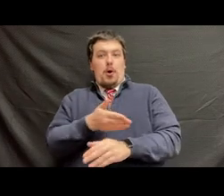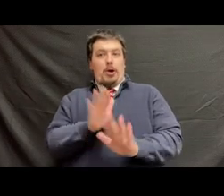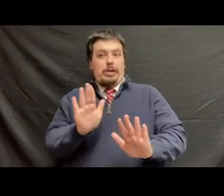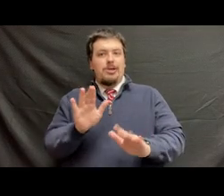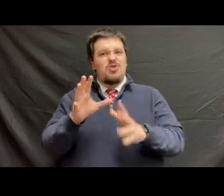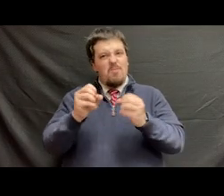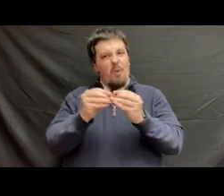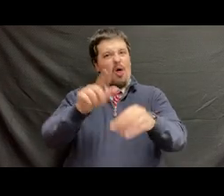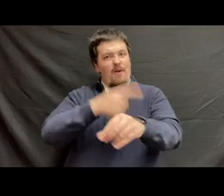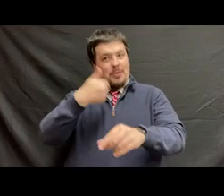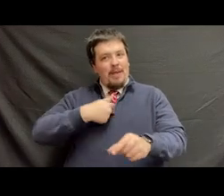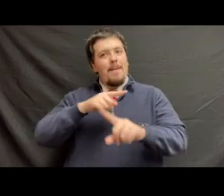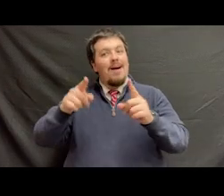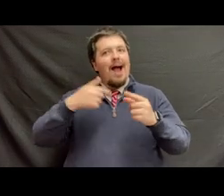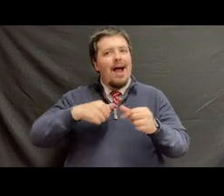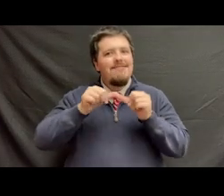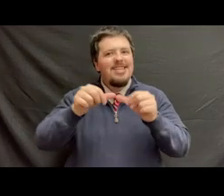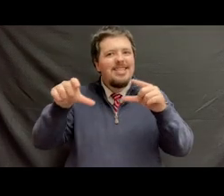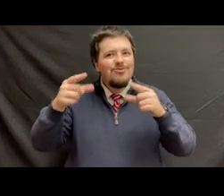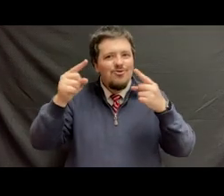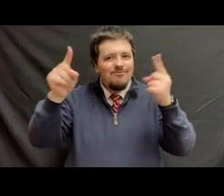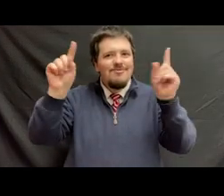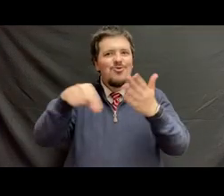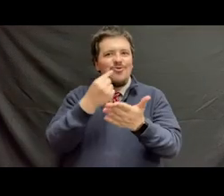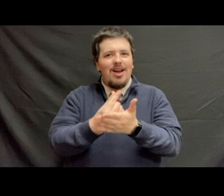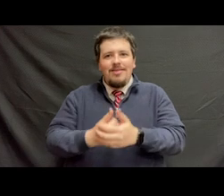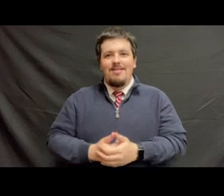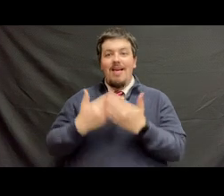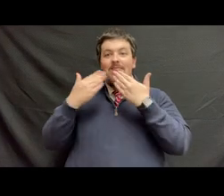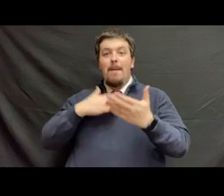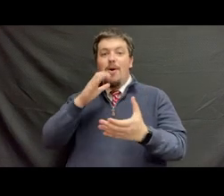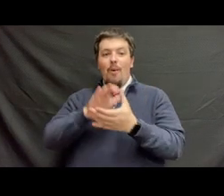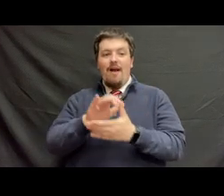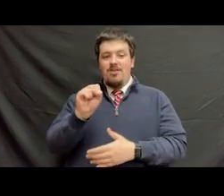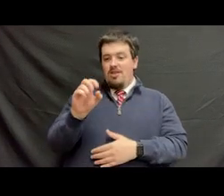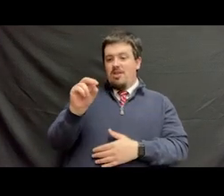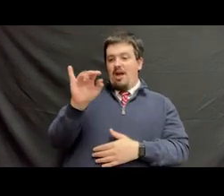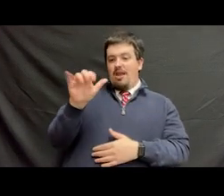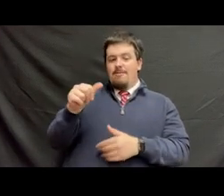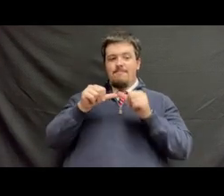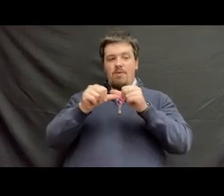It took me a little longer, but hey, I graduated. (clicks tongue) I just wanna say thank you to my wife Sonya for her continued love and support.